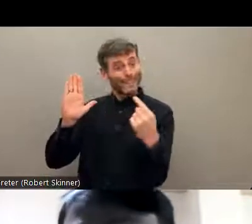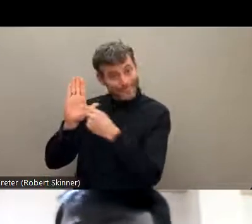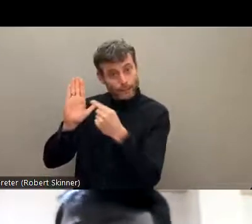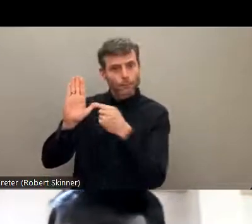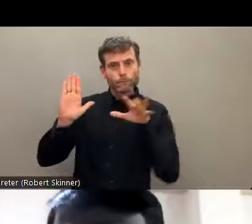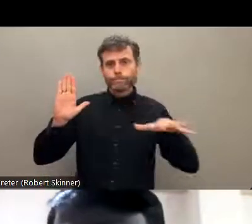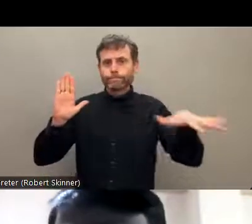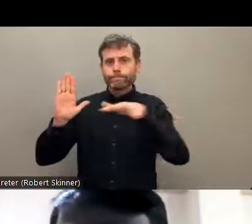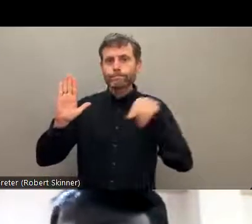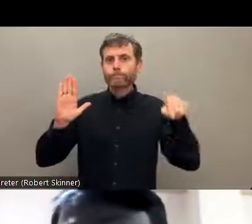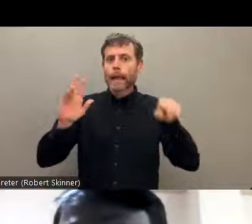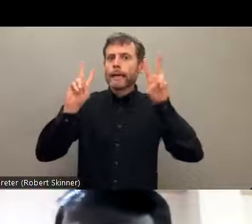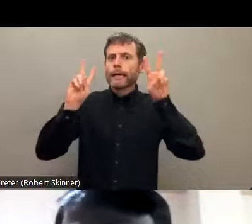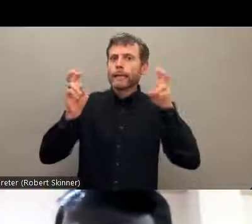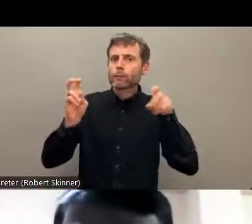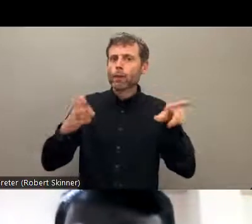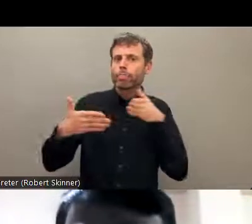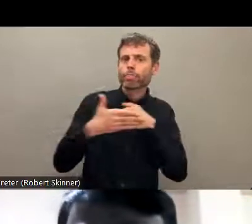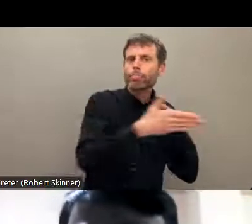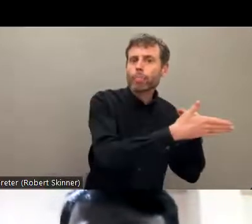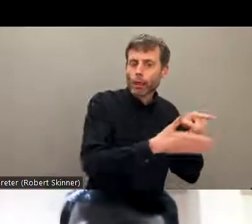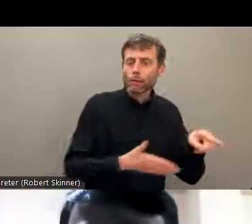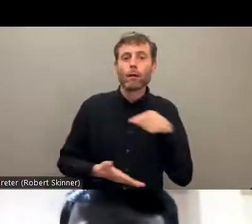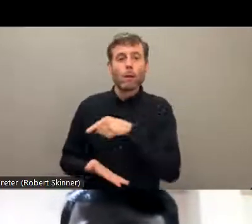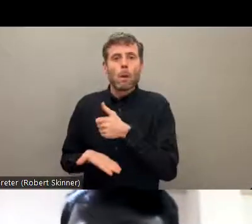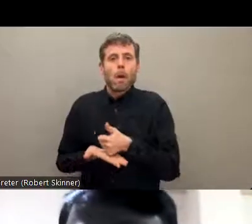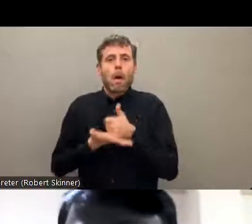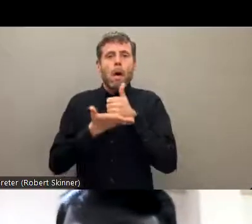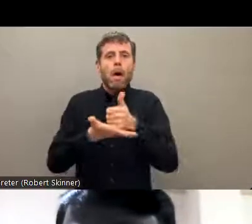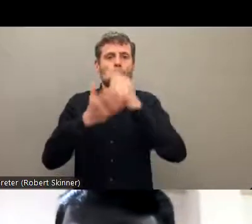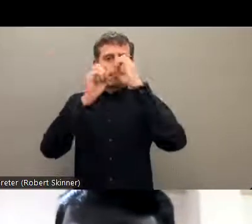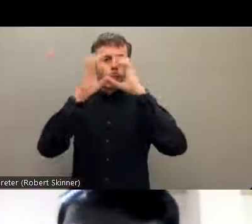is no -- there is no data Dalit with disabilities from